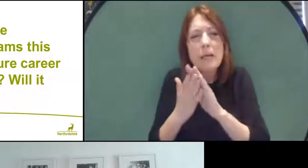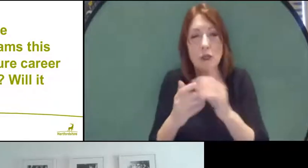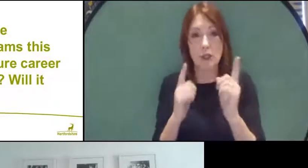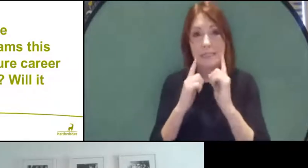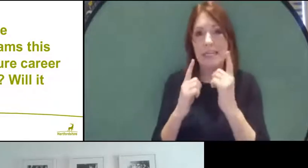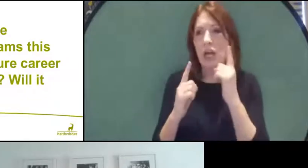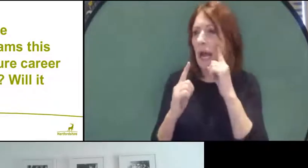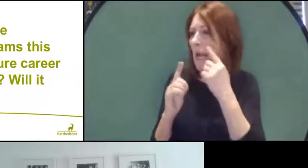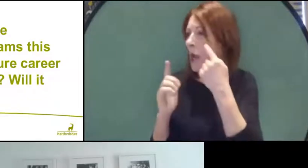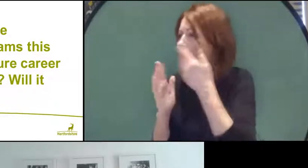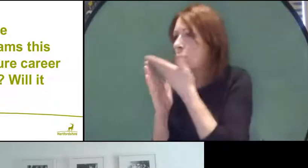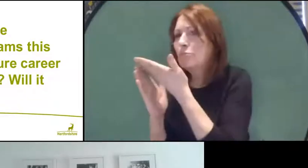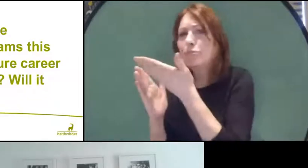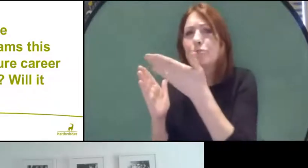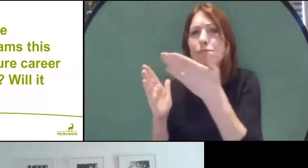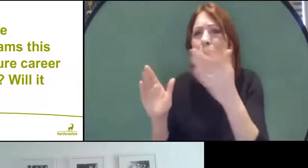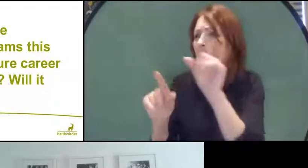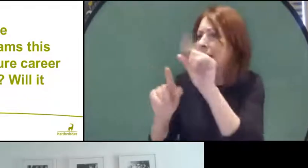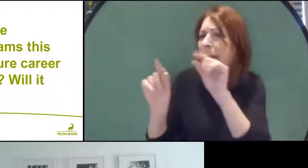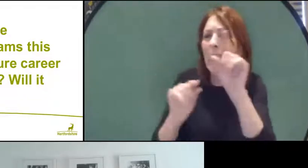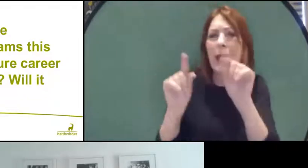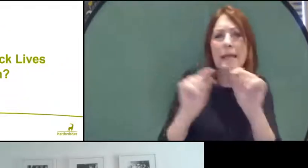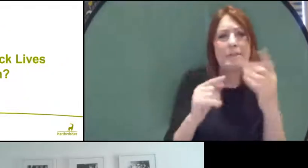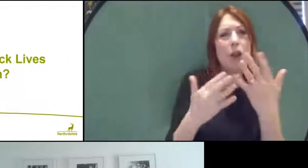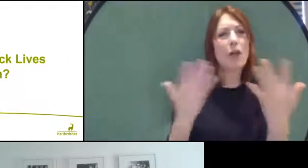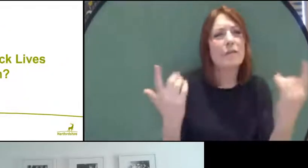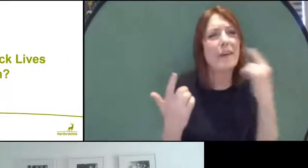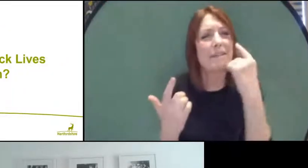choose and select from. And then finally for me,